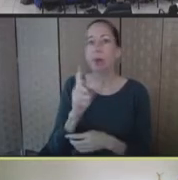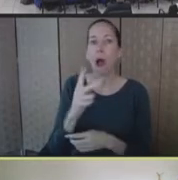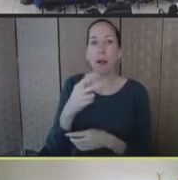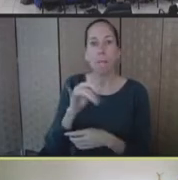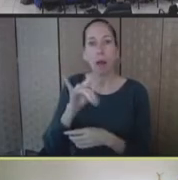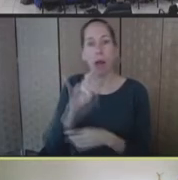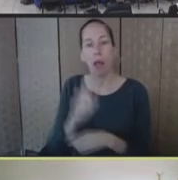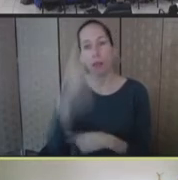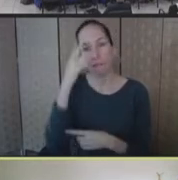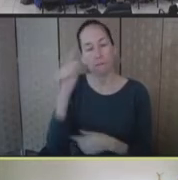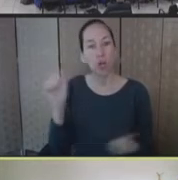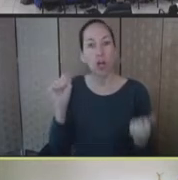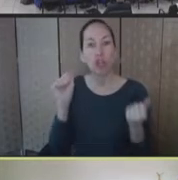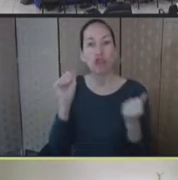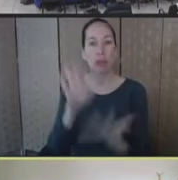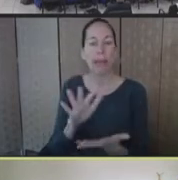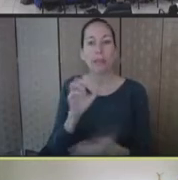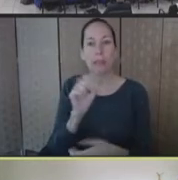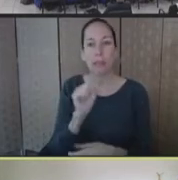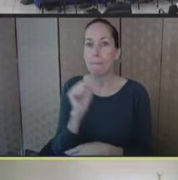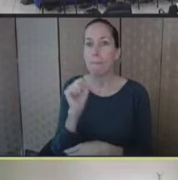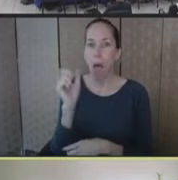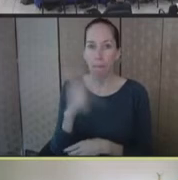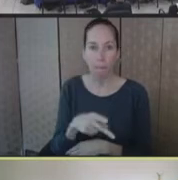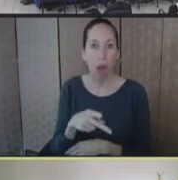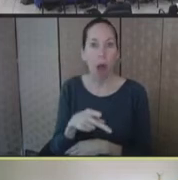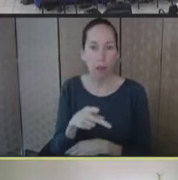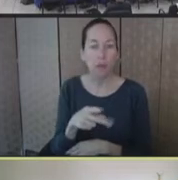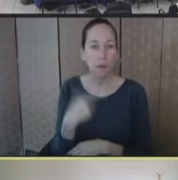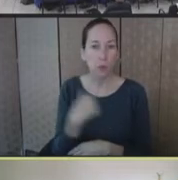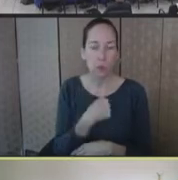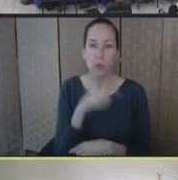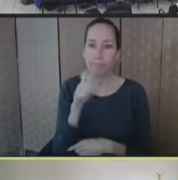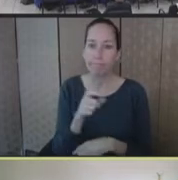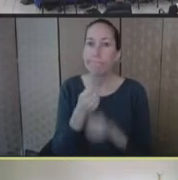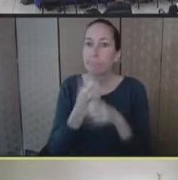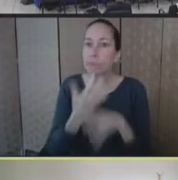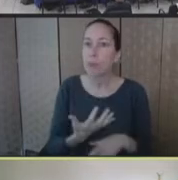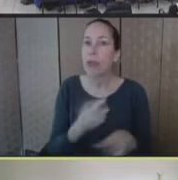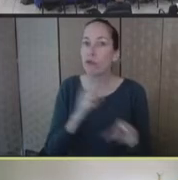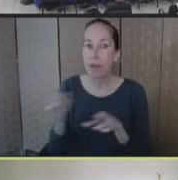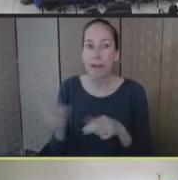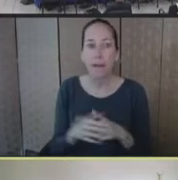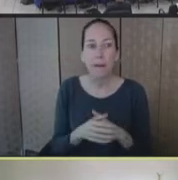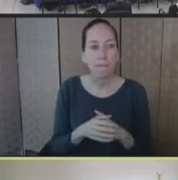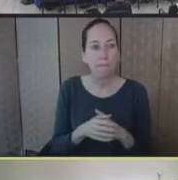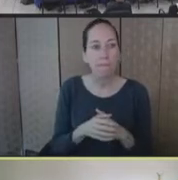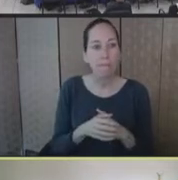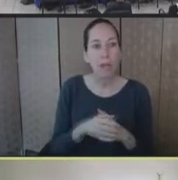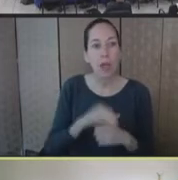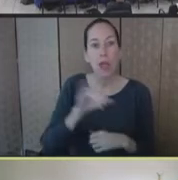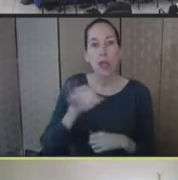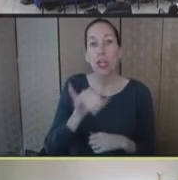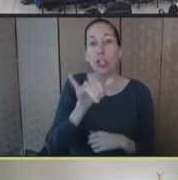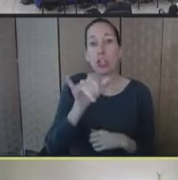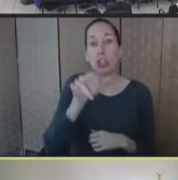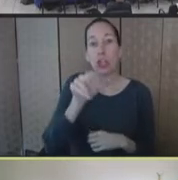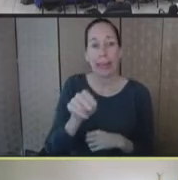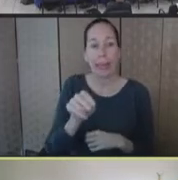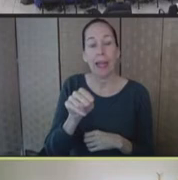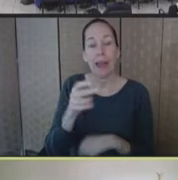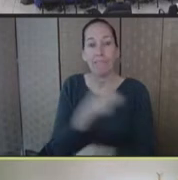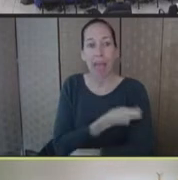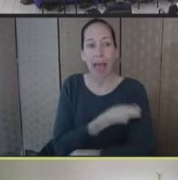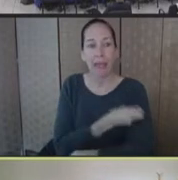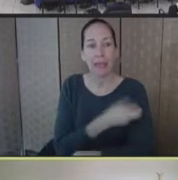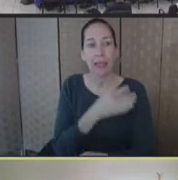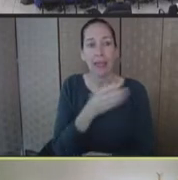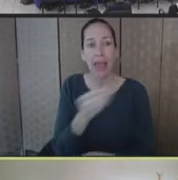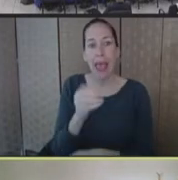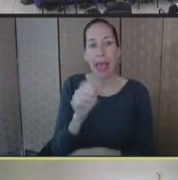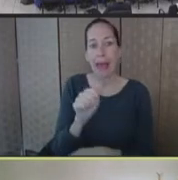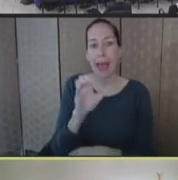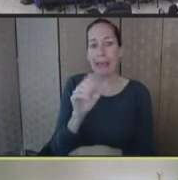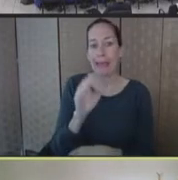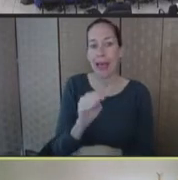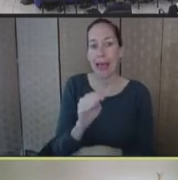So JYNNEOS vaccine and the tecovirimat would not exist, had Congress not funded it,